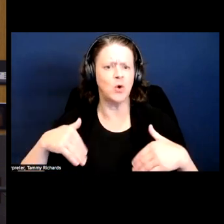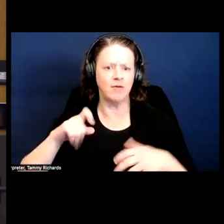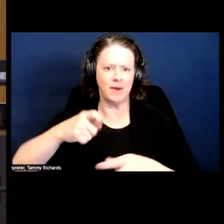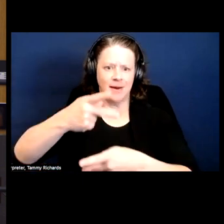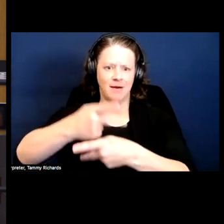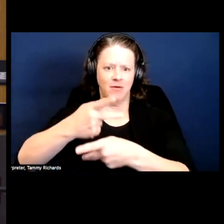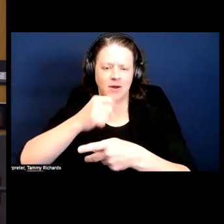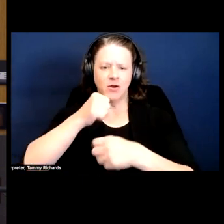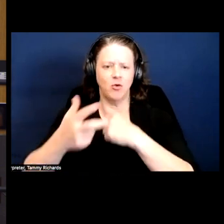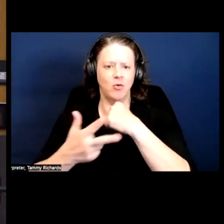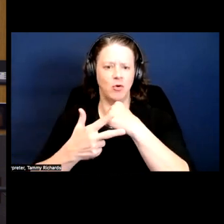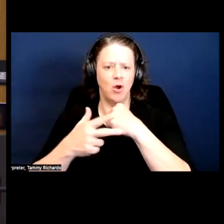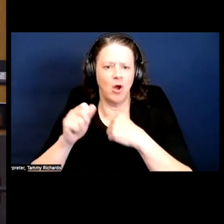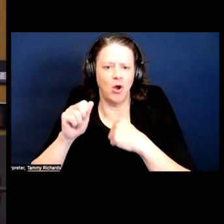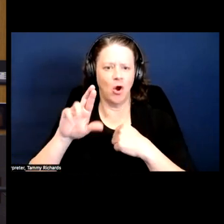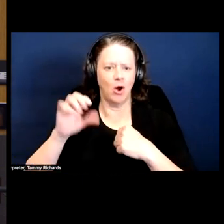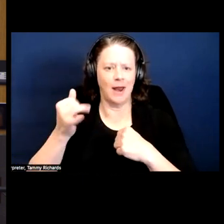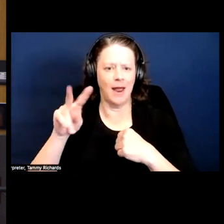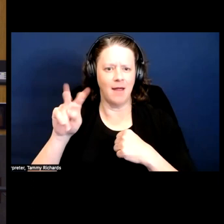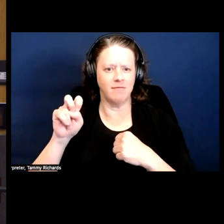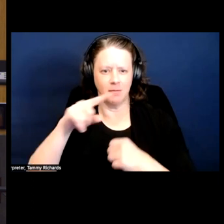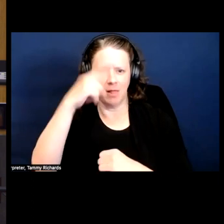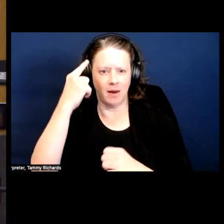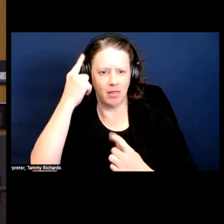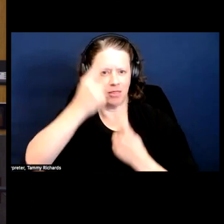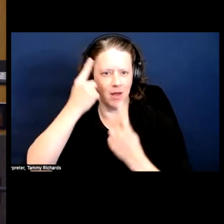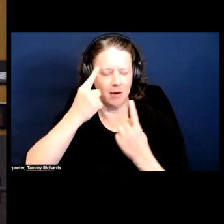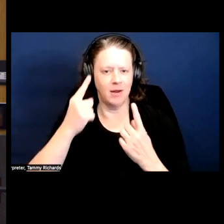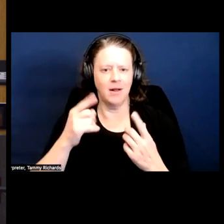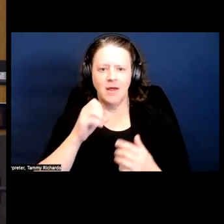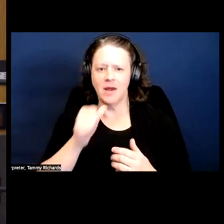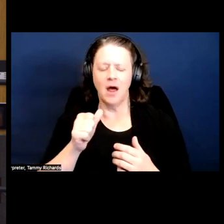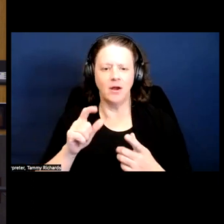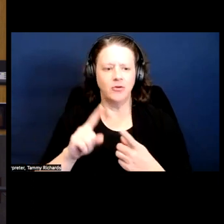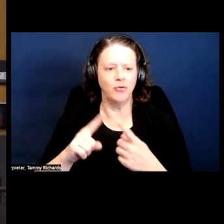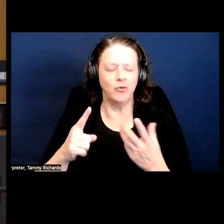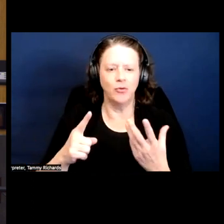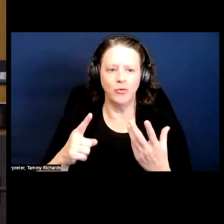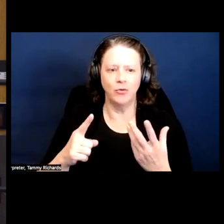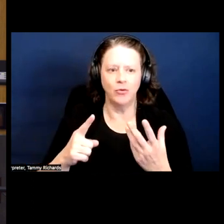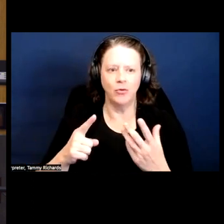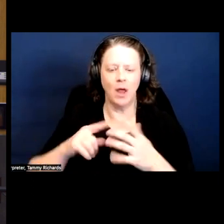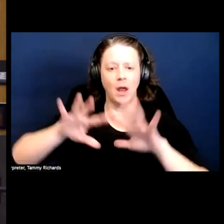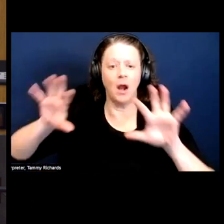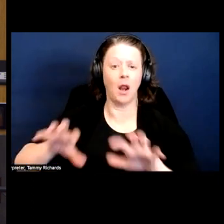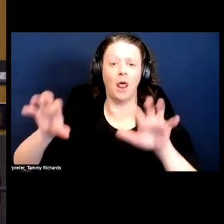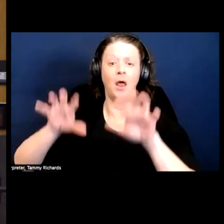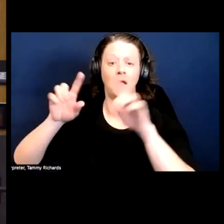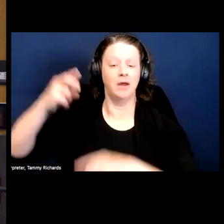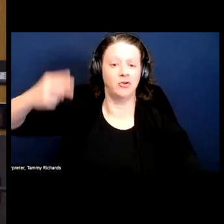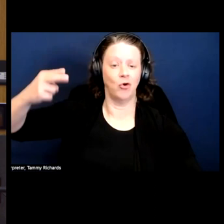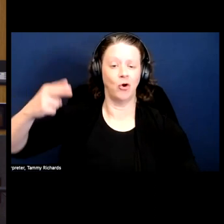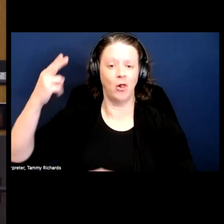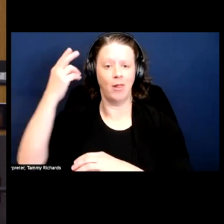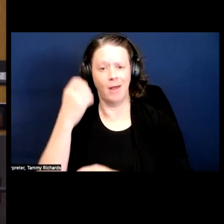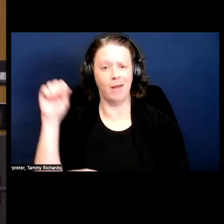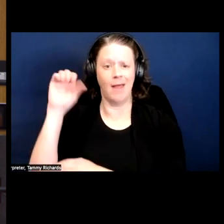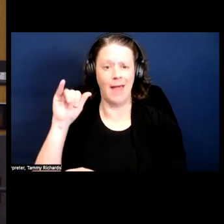not to archive, what I mean by that is grandize historical activism where you forget about